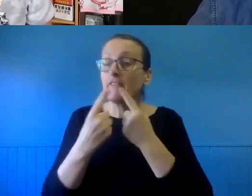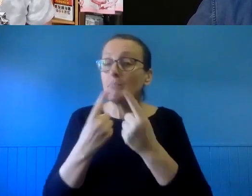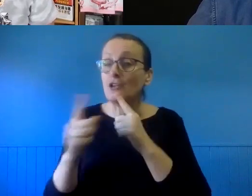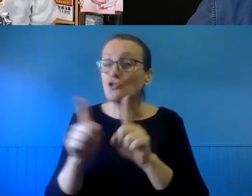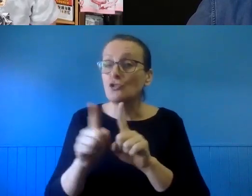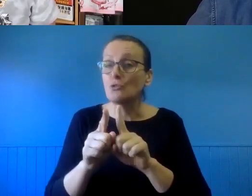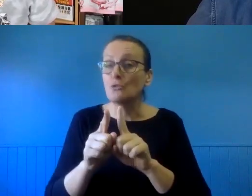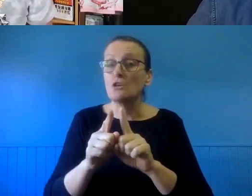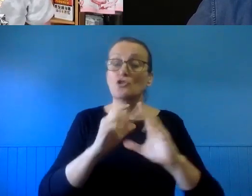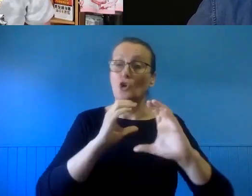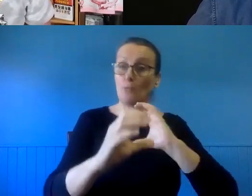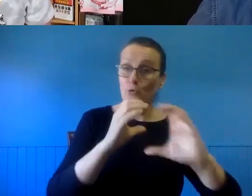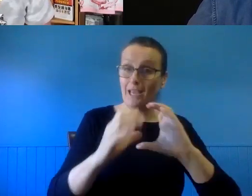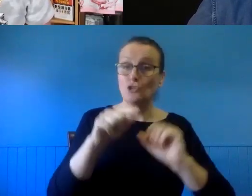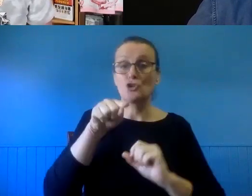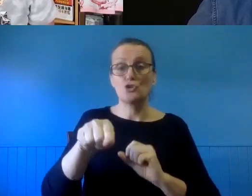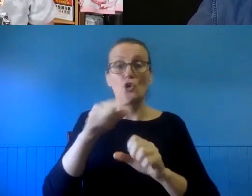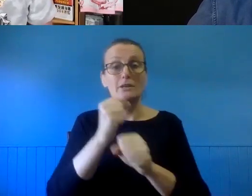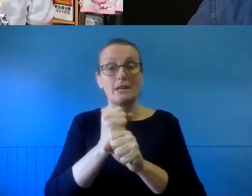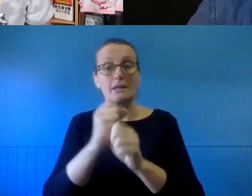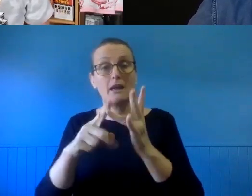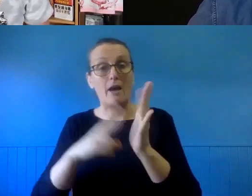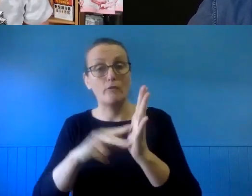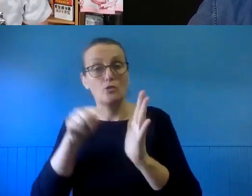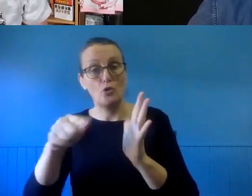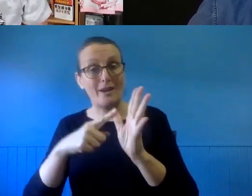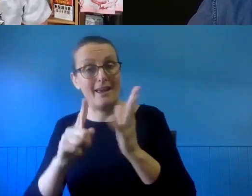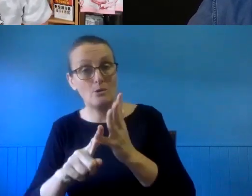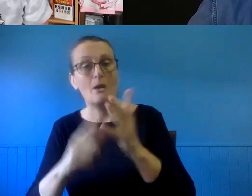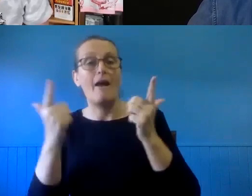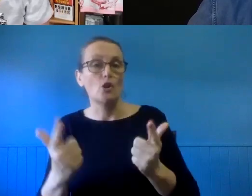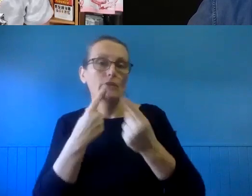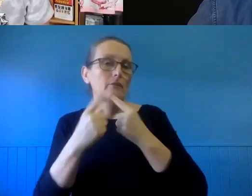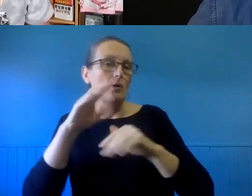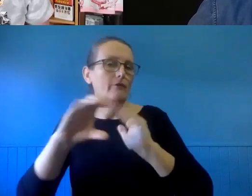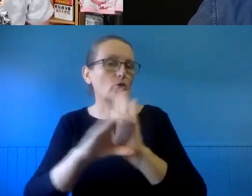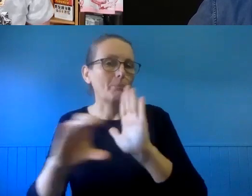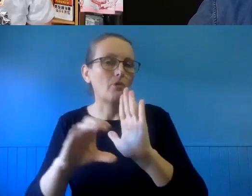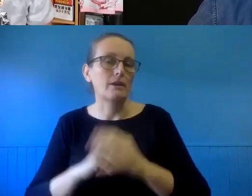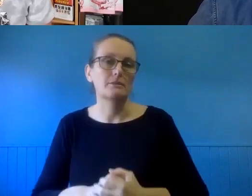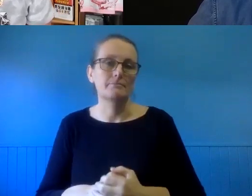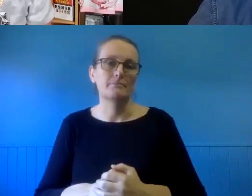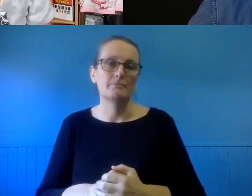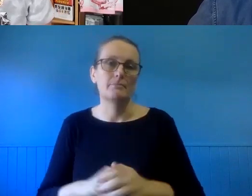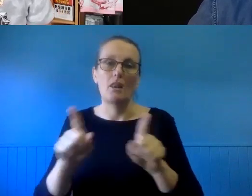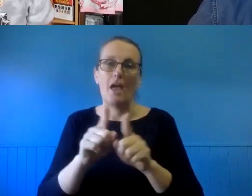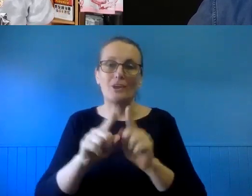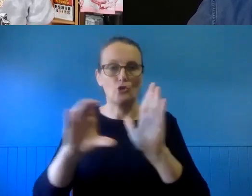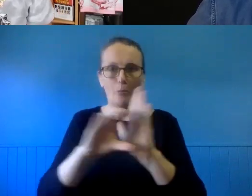communications.gov.au there is information. In particular, things like the duration of copyright.